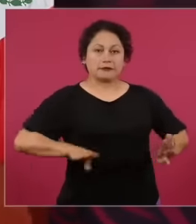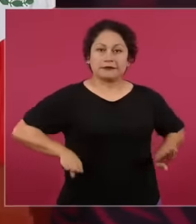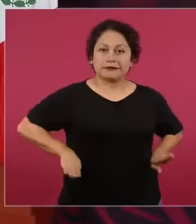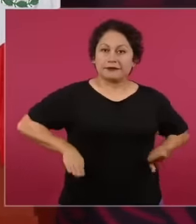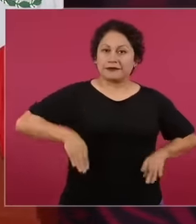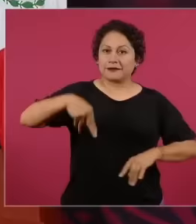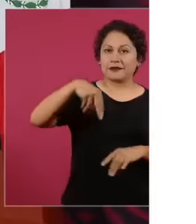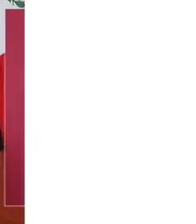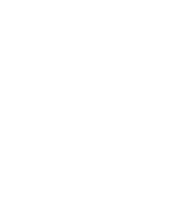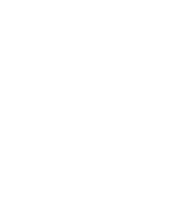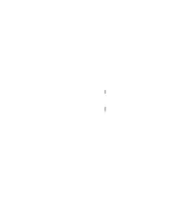in 36